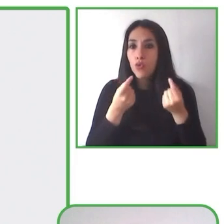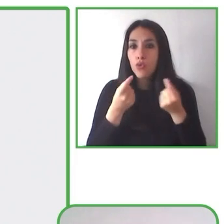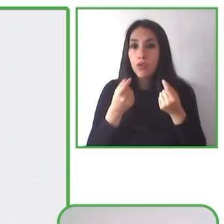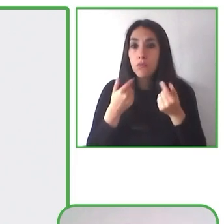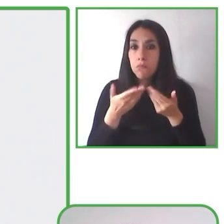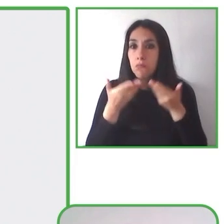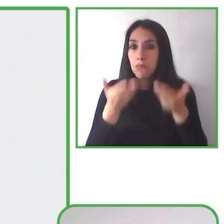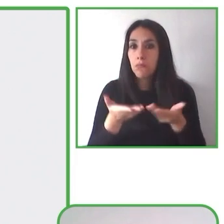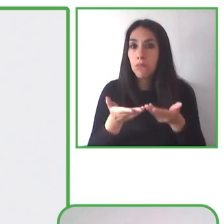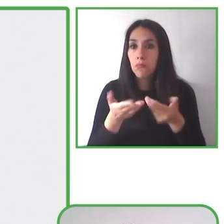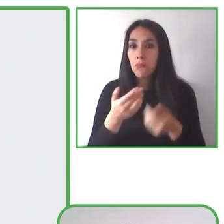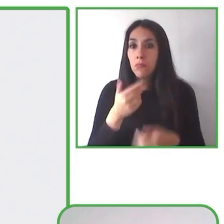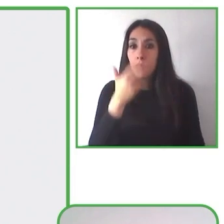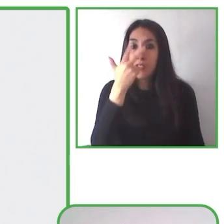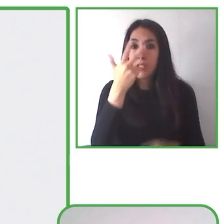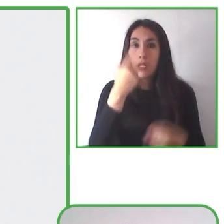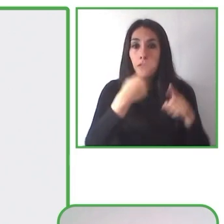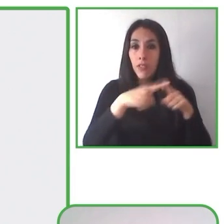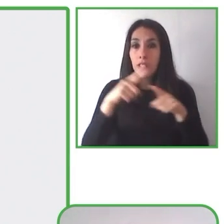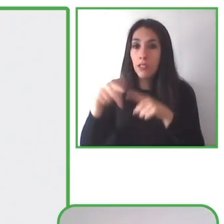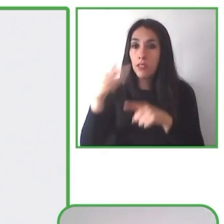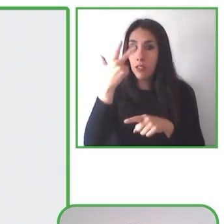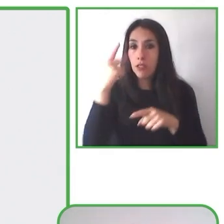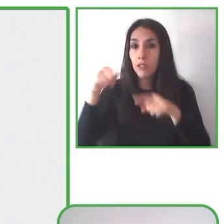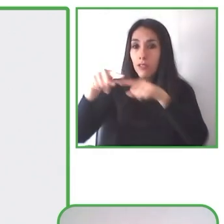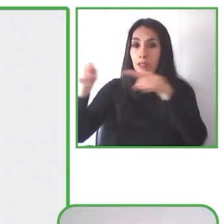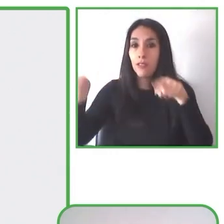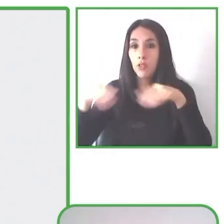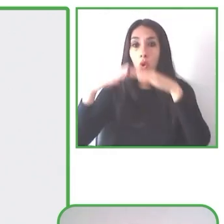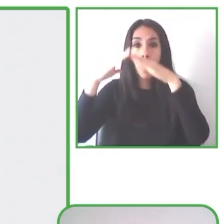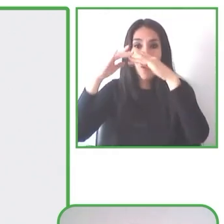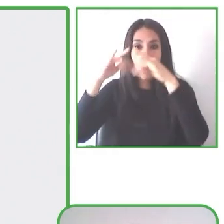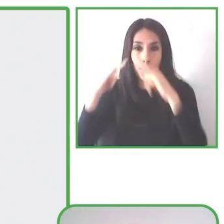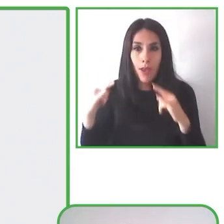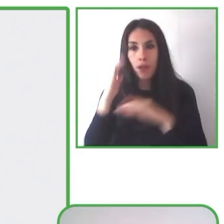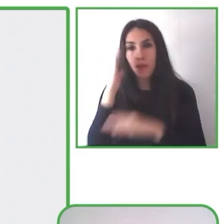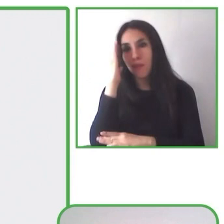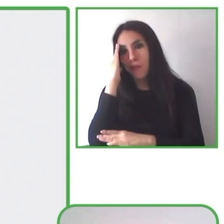We have the housing activities and tourist packages.